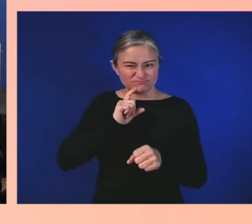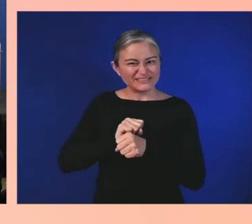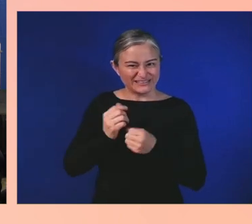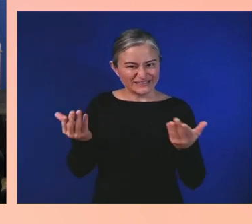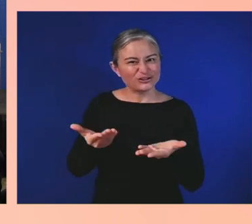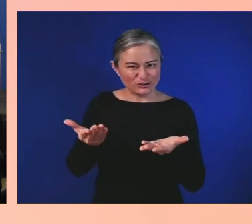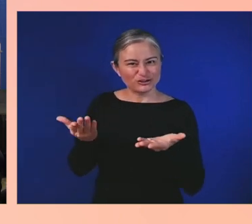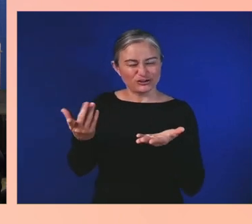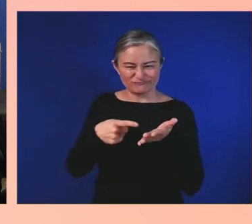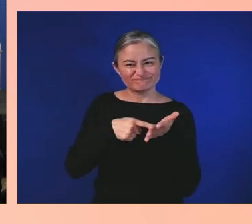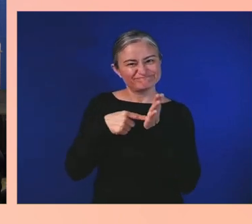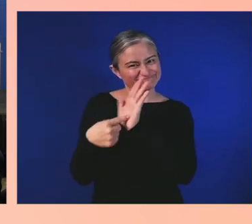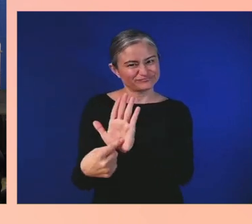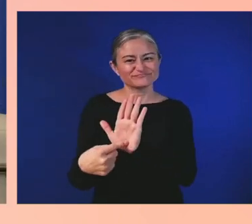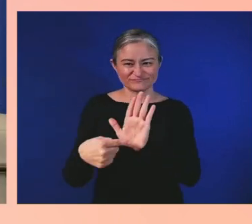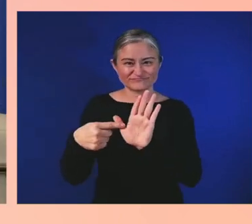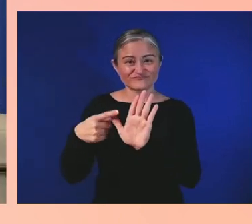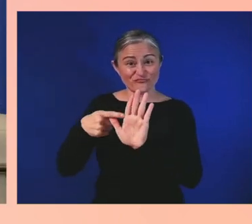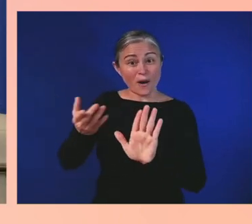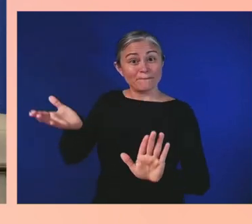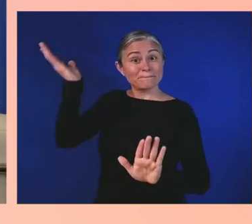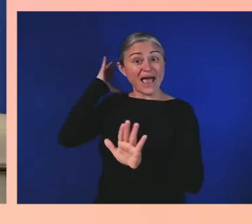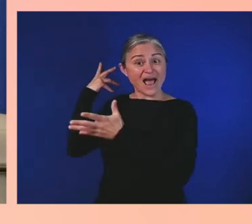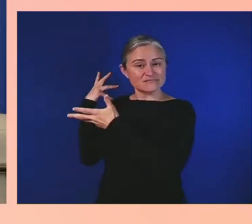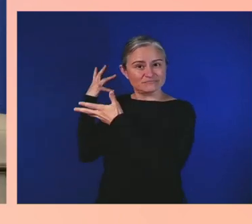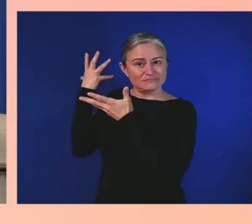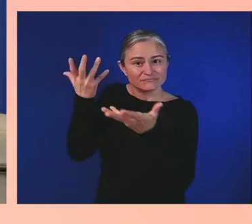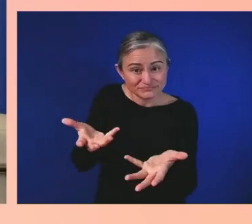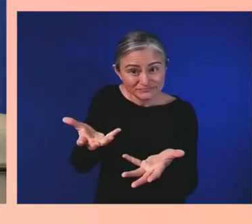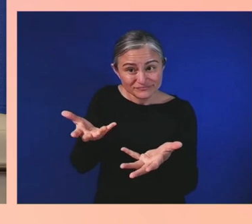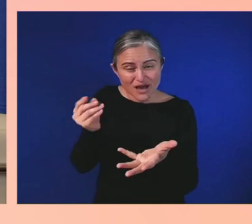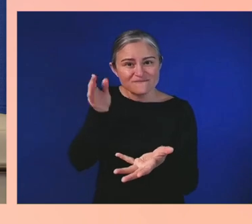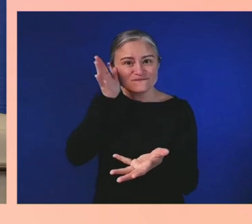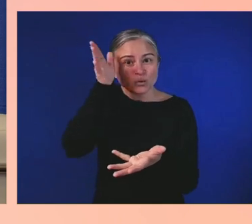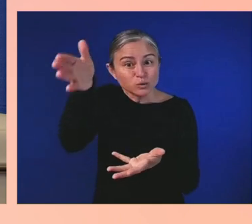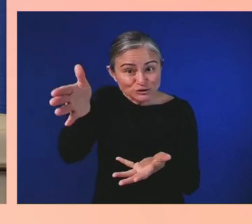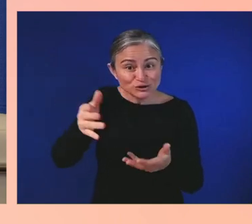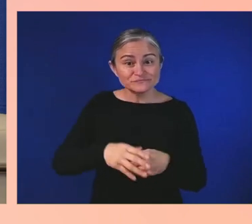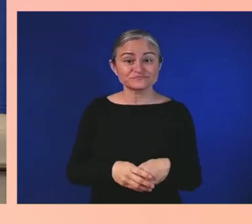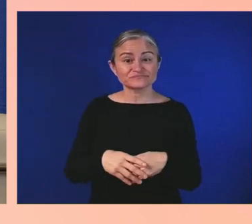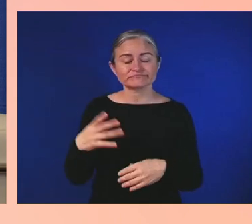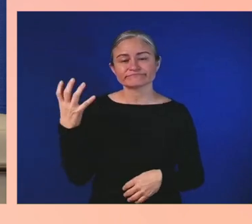and the magnificent Deborah Watts, who is the Executive Director and